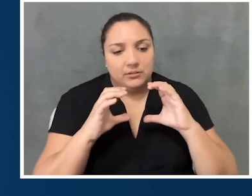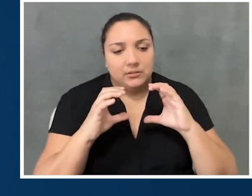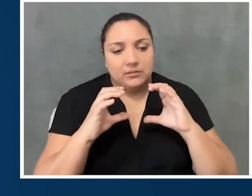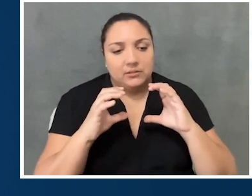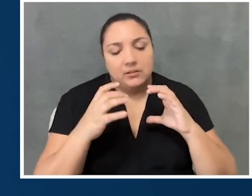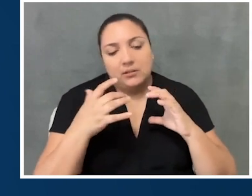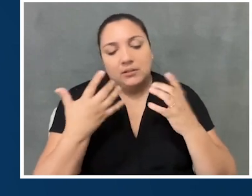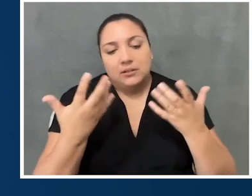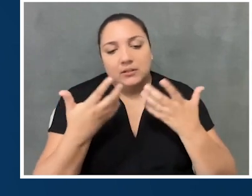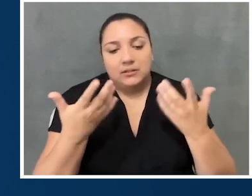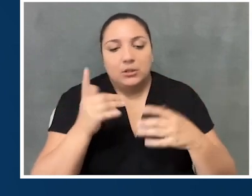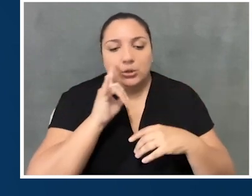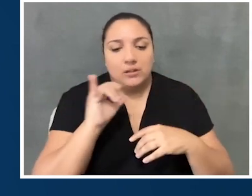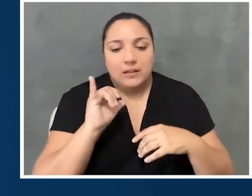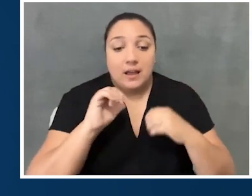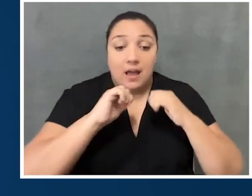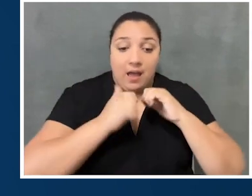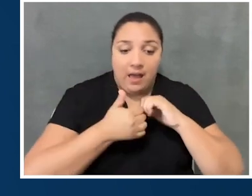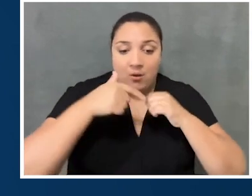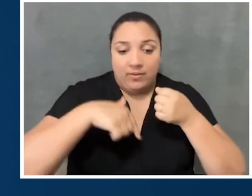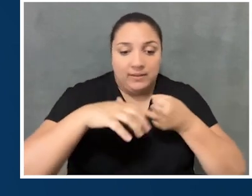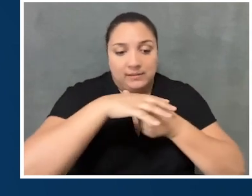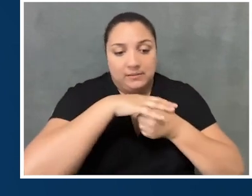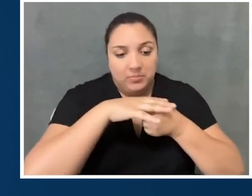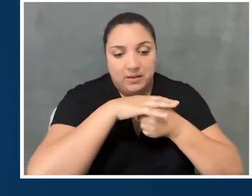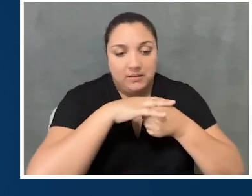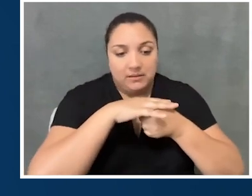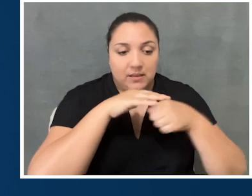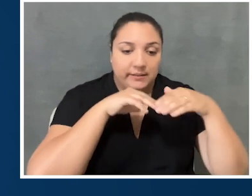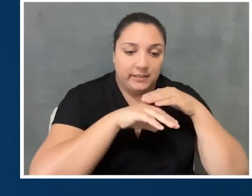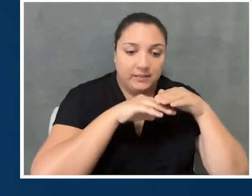how can we make this space accessible for this person,